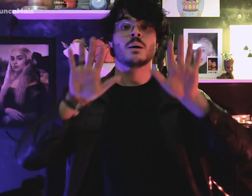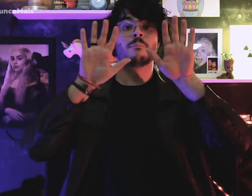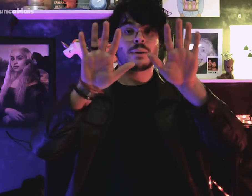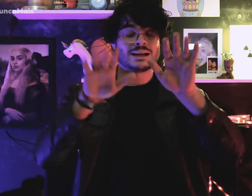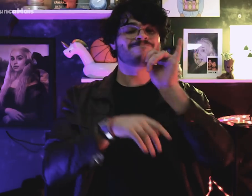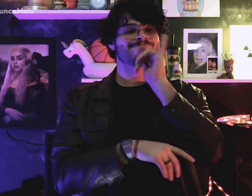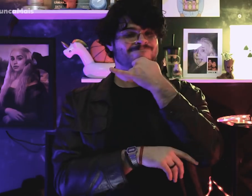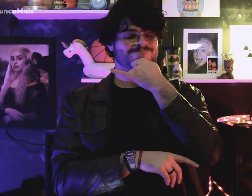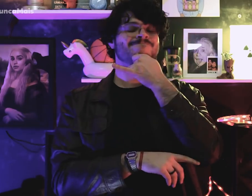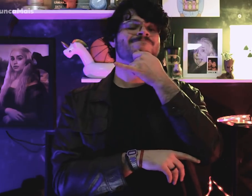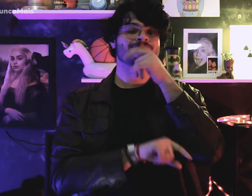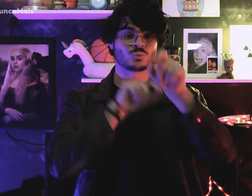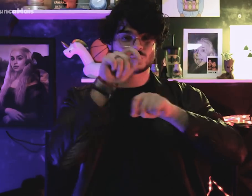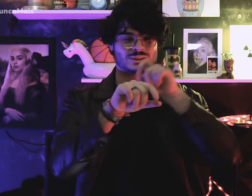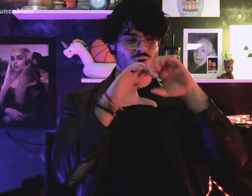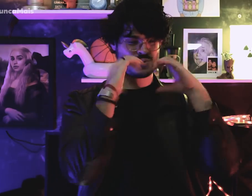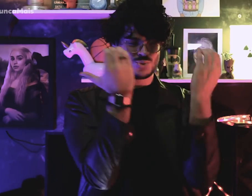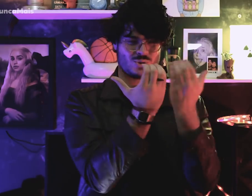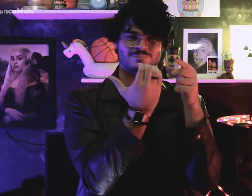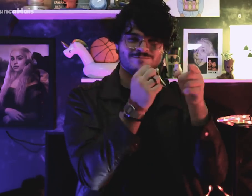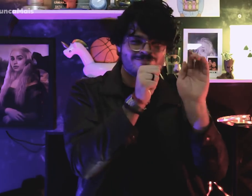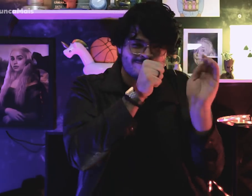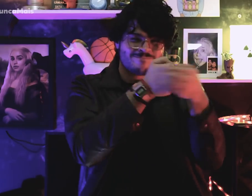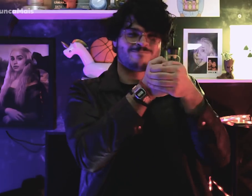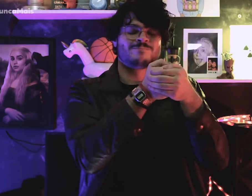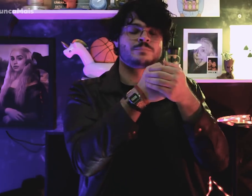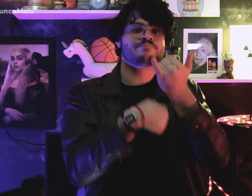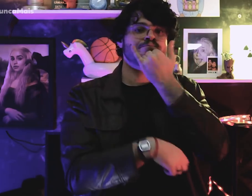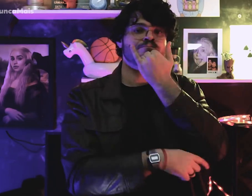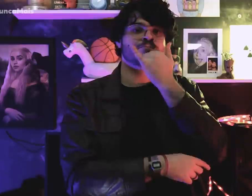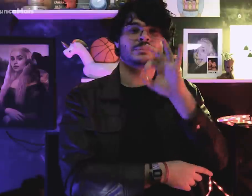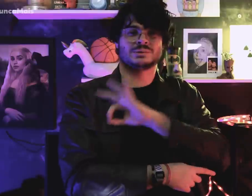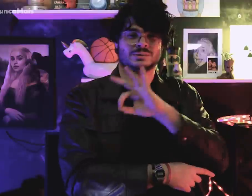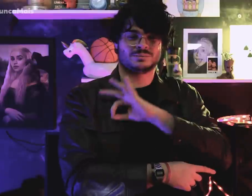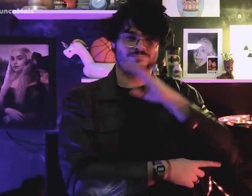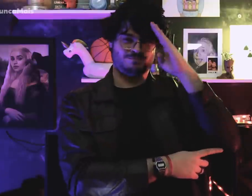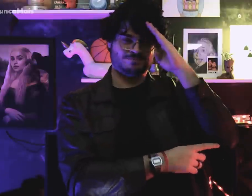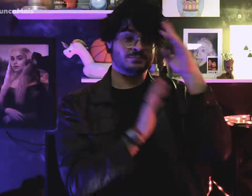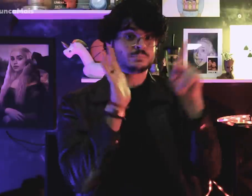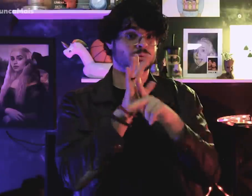But unfortunately this meeting was discovered by the military police